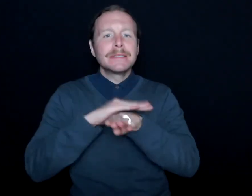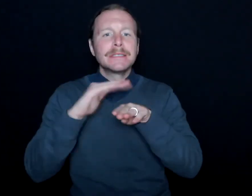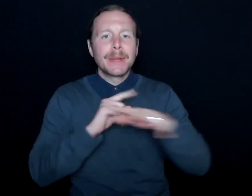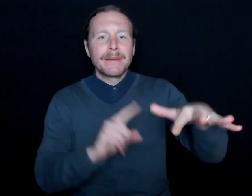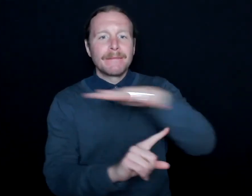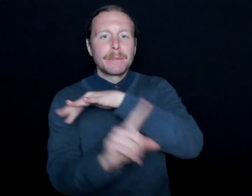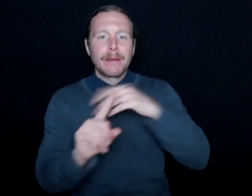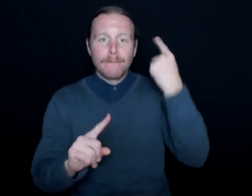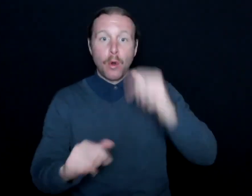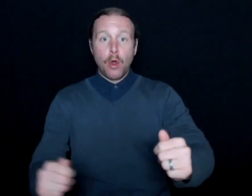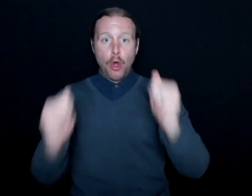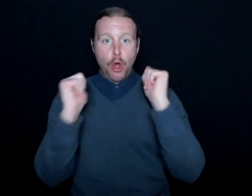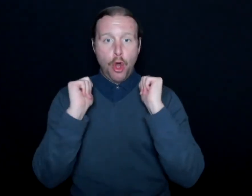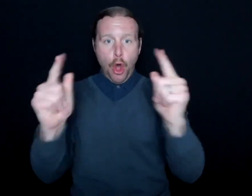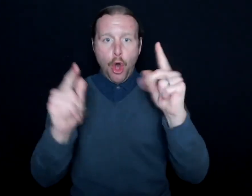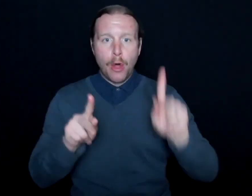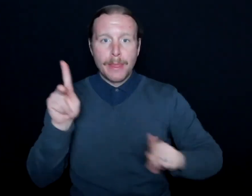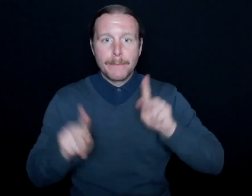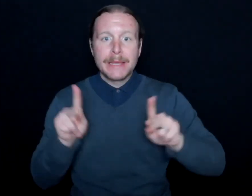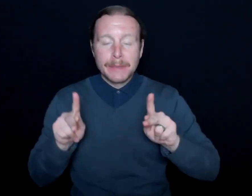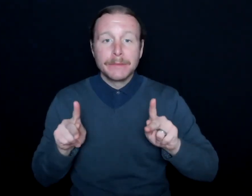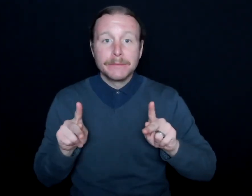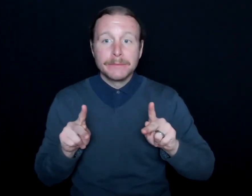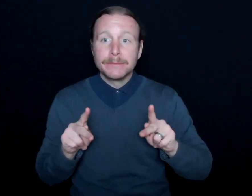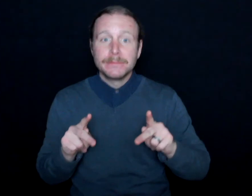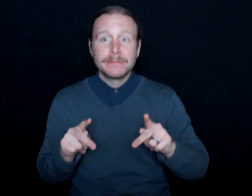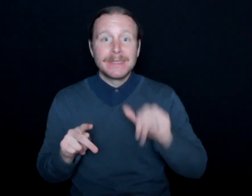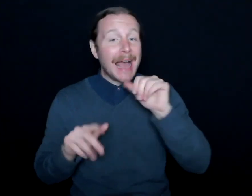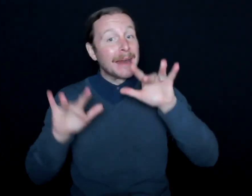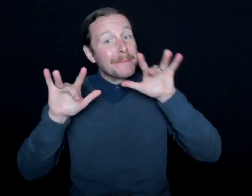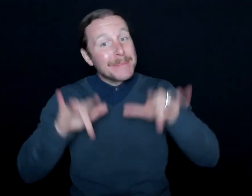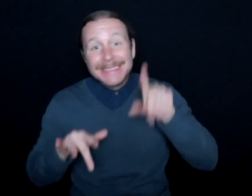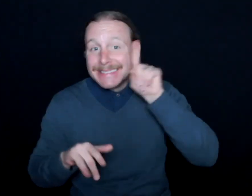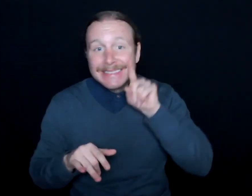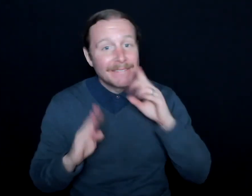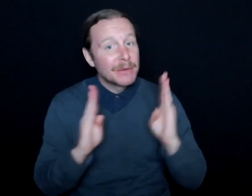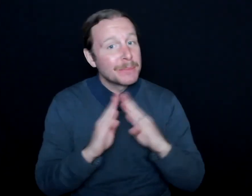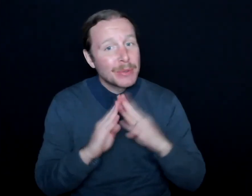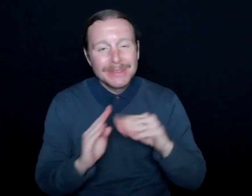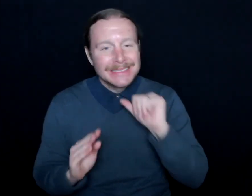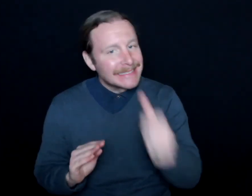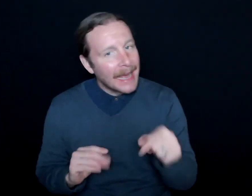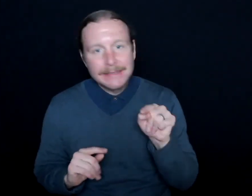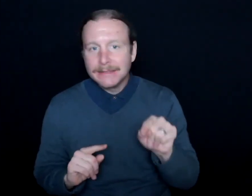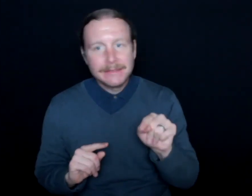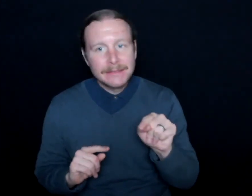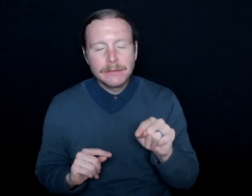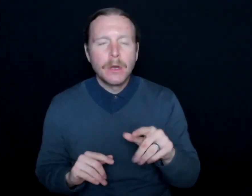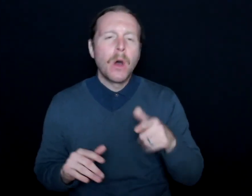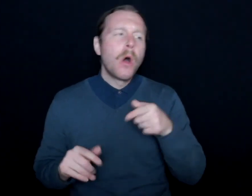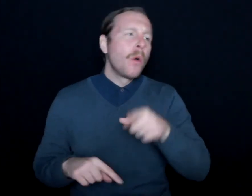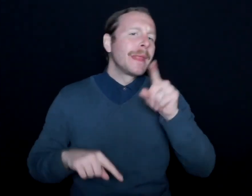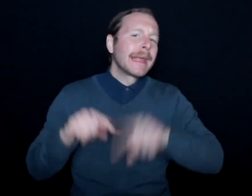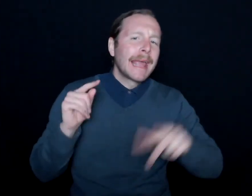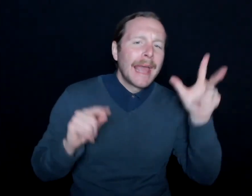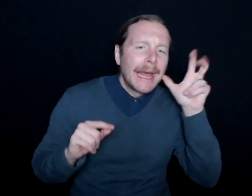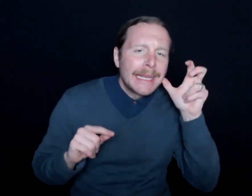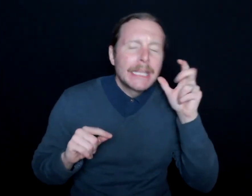for all walks of life? And this isn't to pity the deaf and hard of hearing community and say, oh, they can't hear, but also